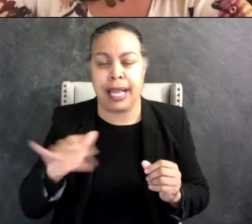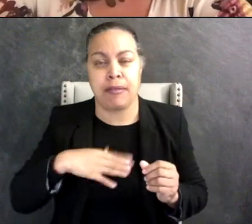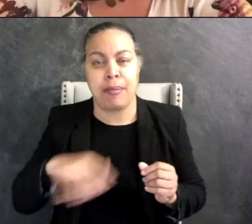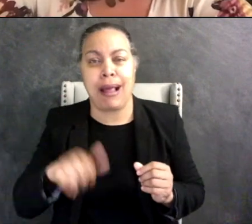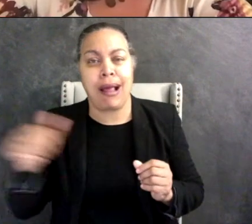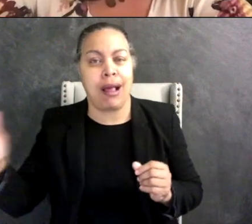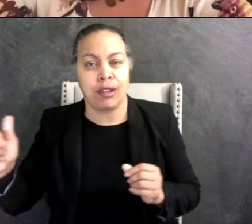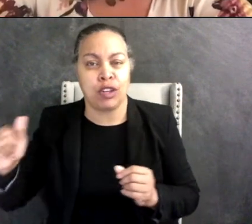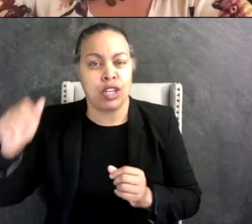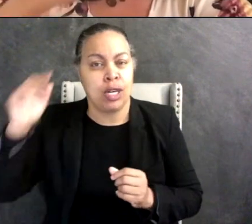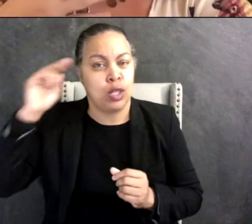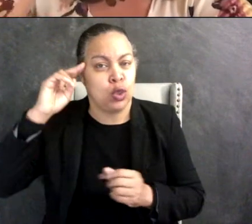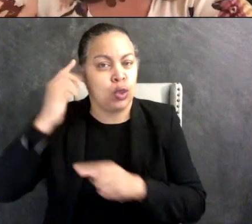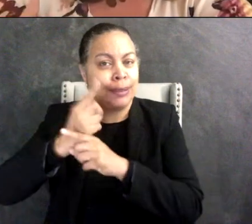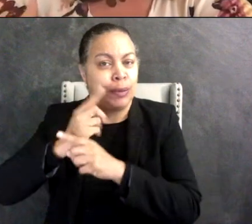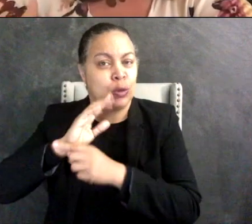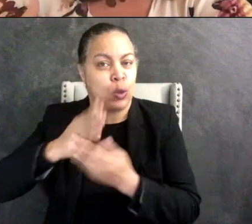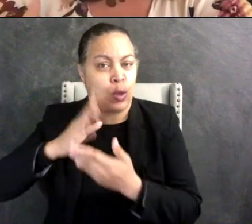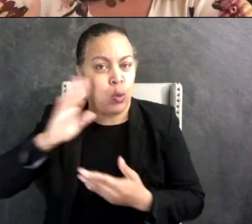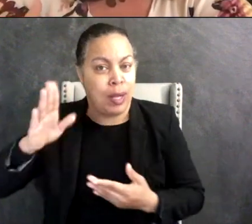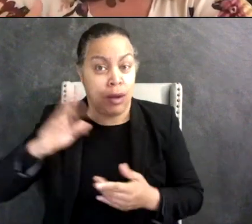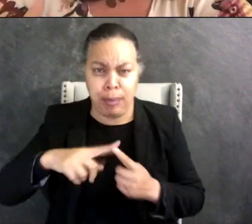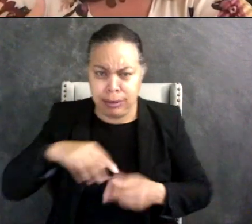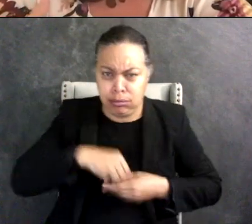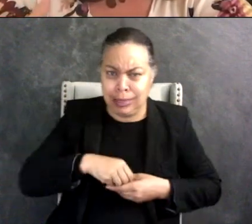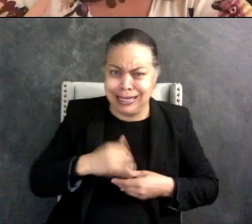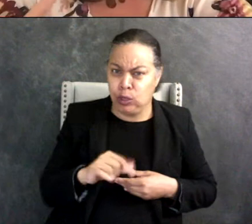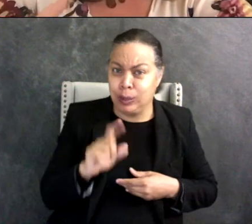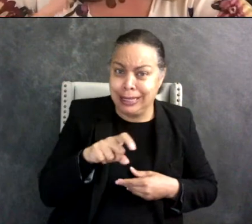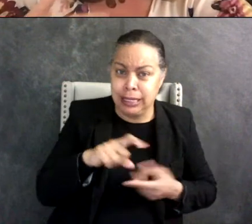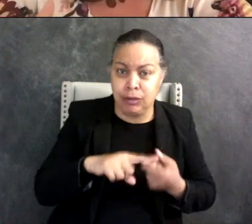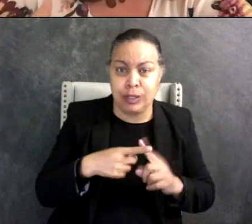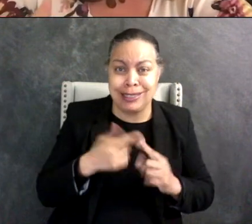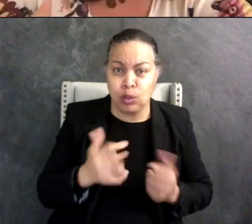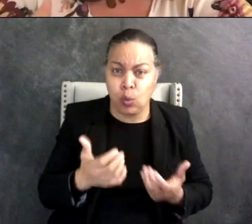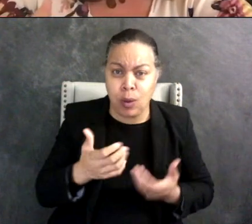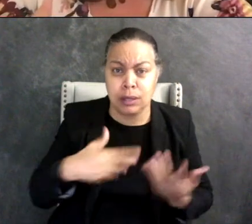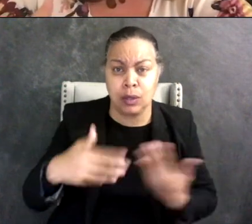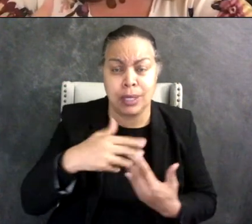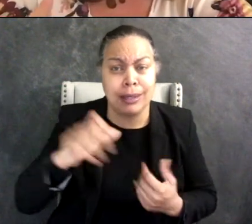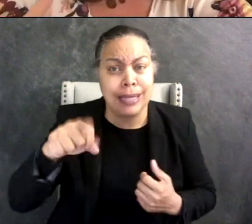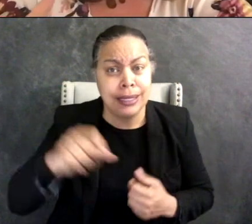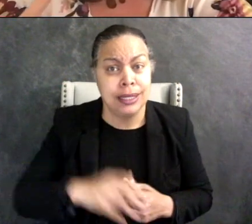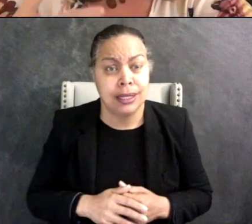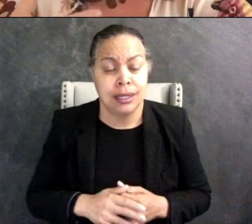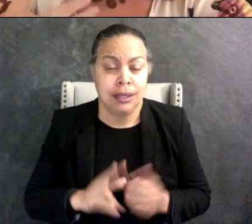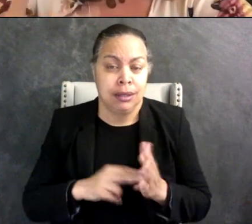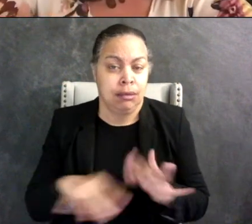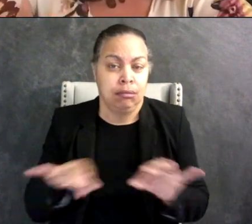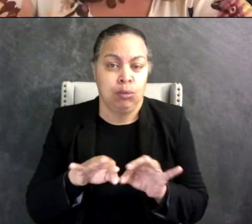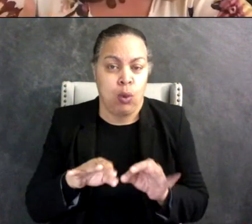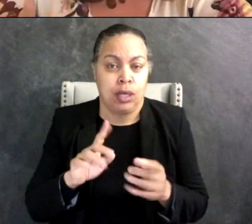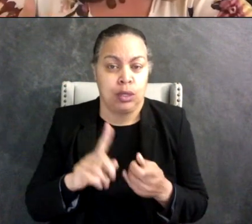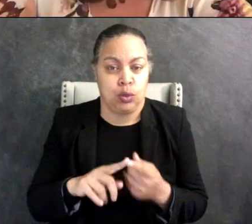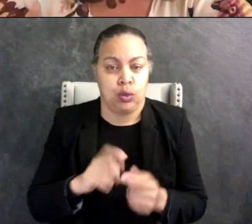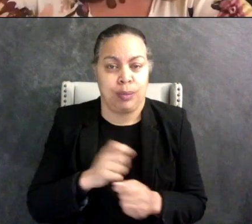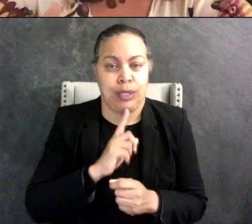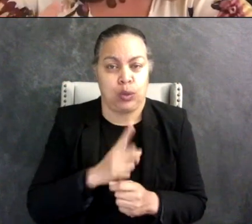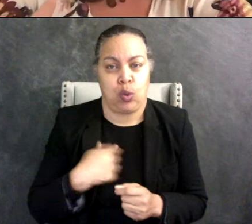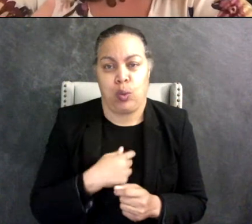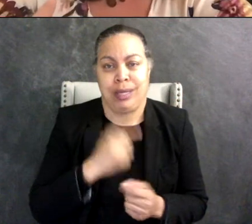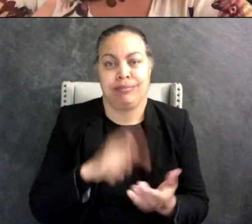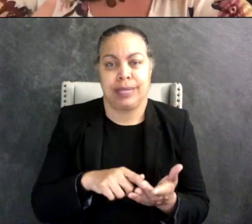would do. But the need is still there, so we have to make sure that we realize that and then you know